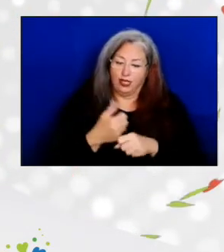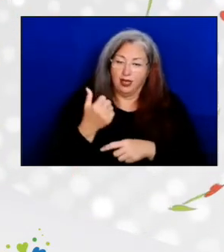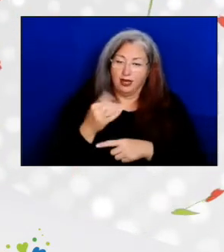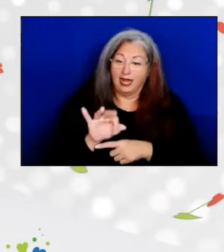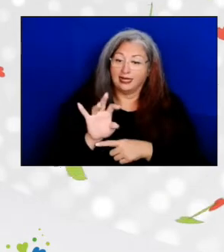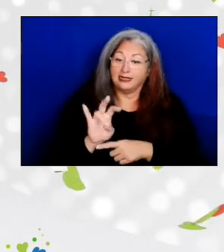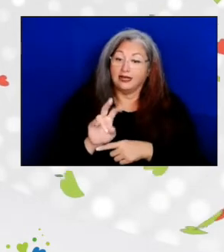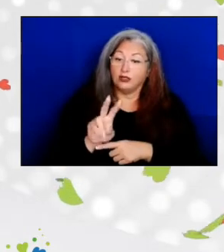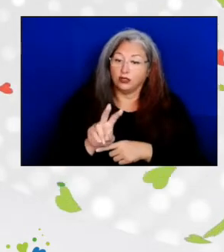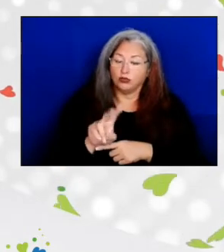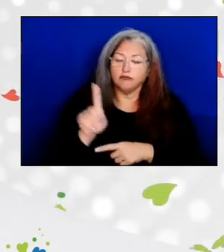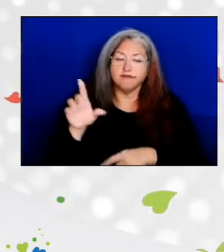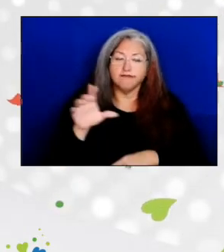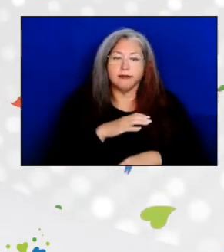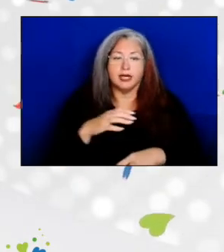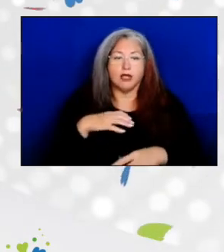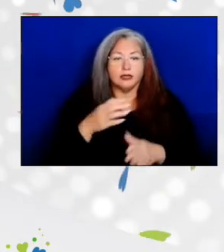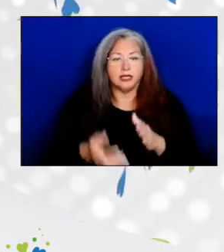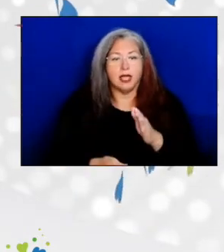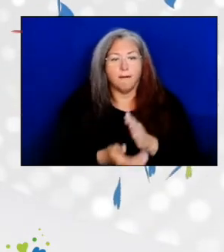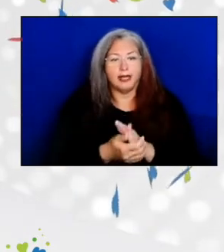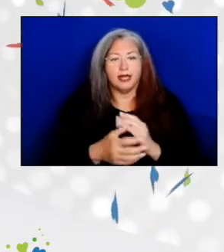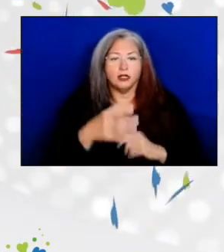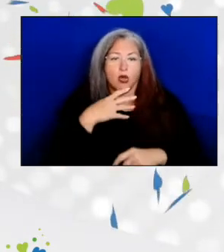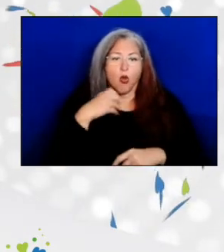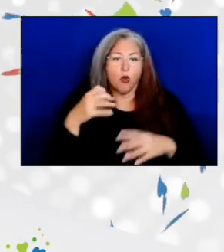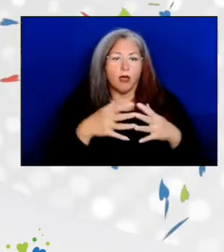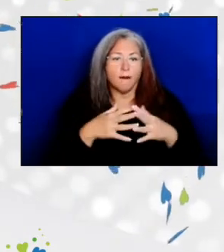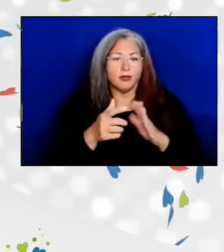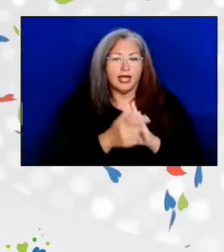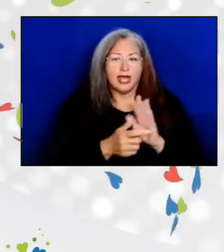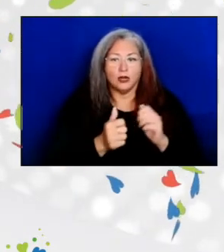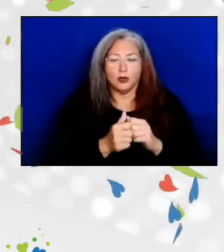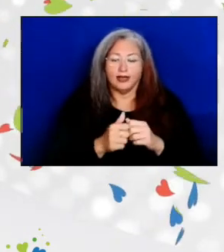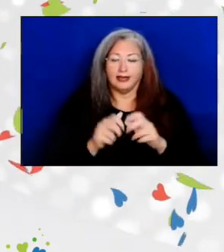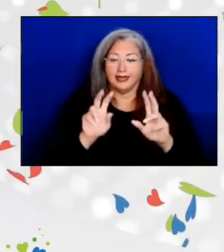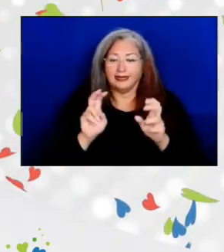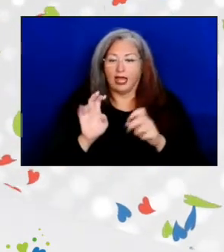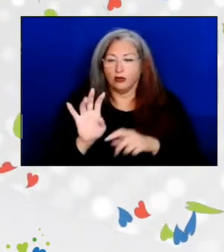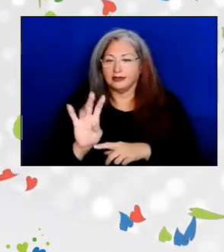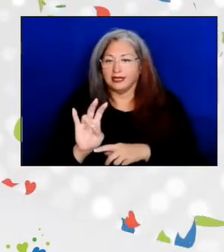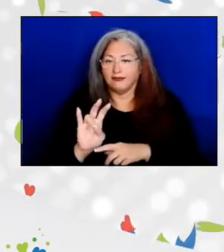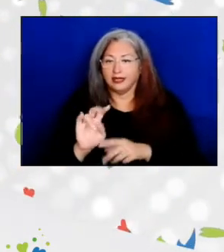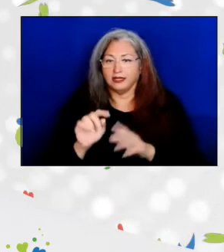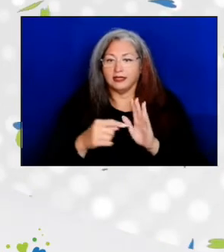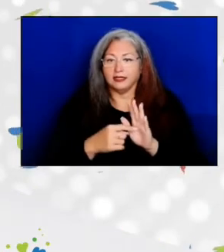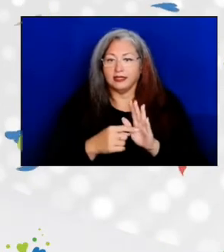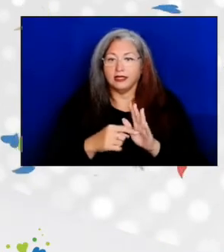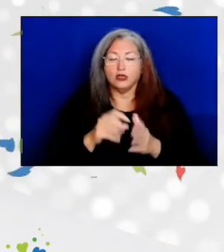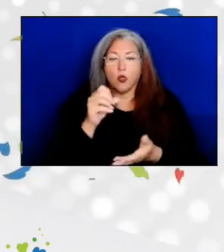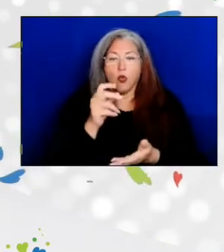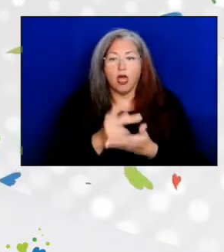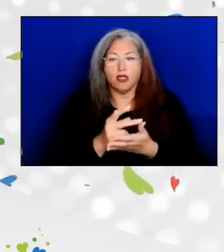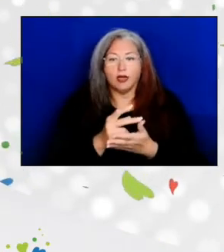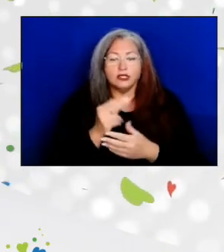Congress amended the Older Americans Act with Title VII, and that was authorizing the nutrition program